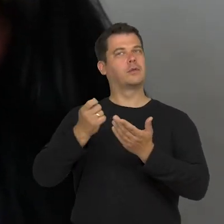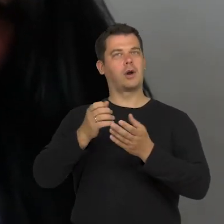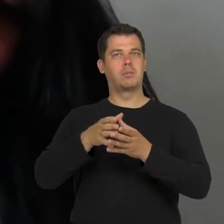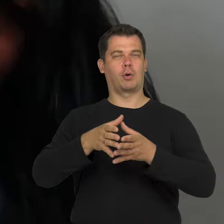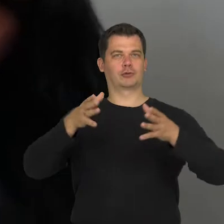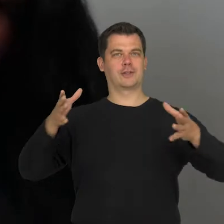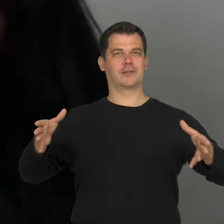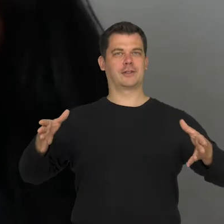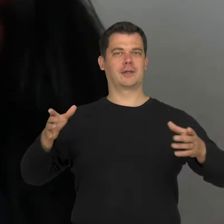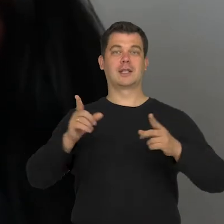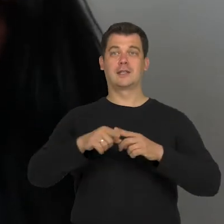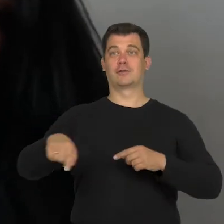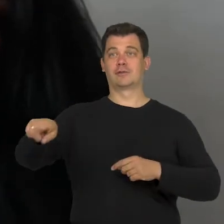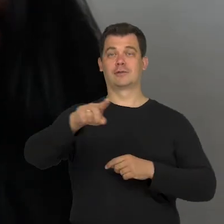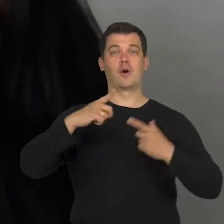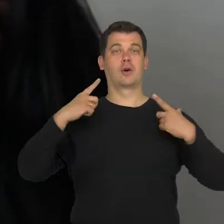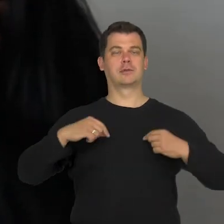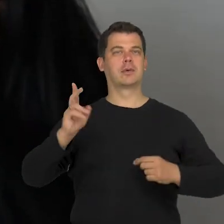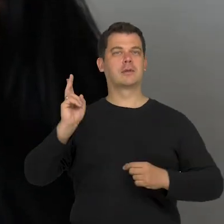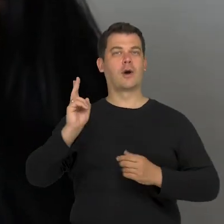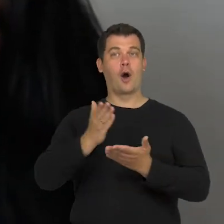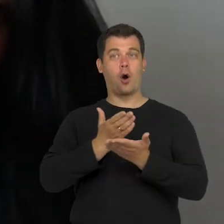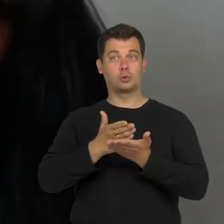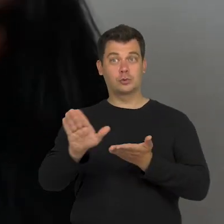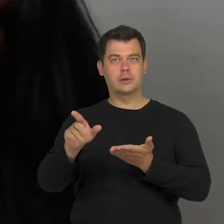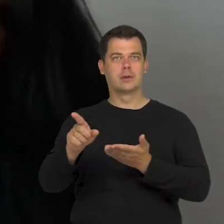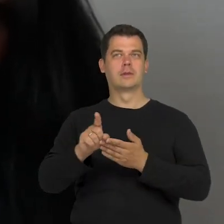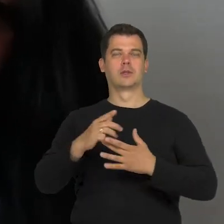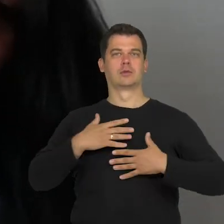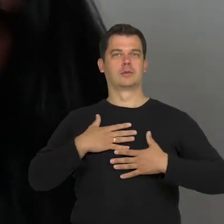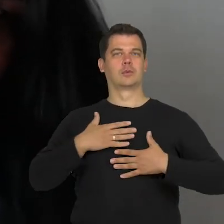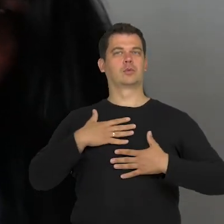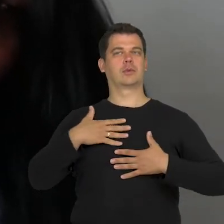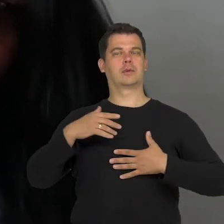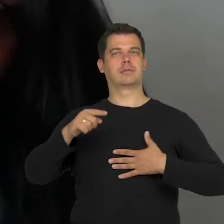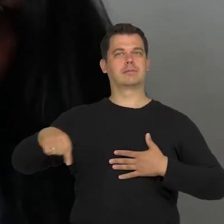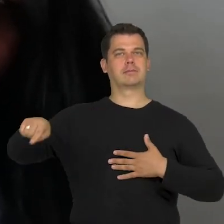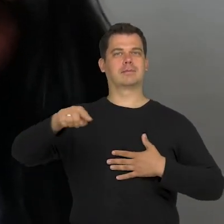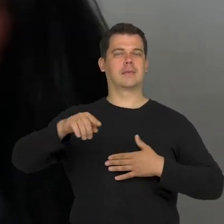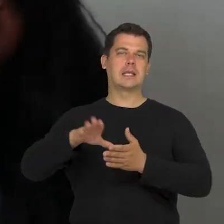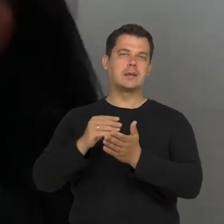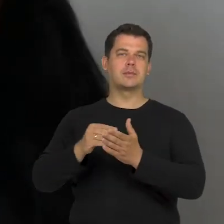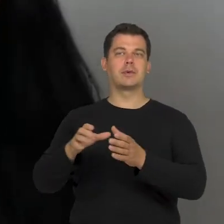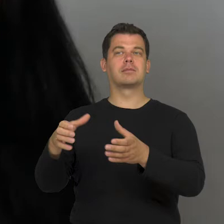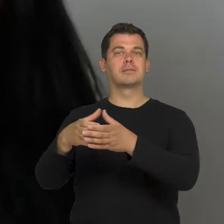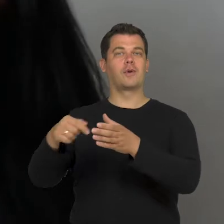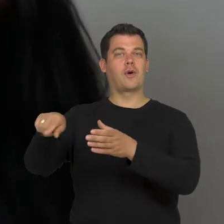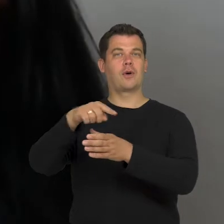and strikes the people who are close to that rejected image. This means that in case of people who represent rejected images